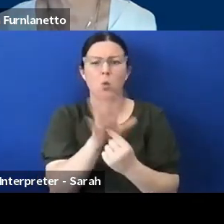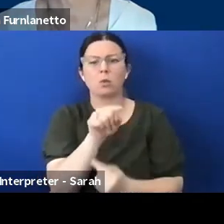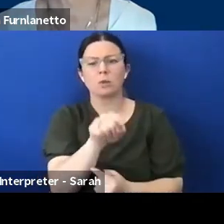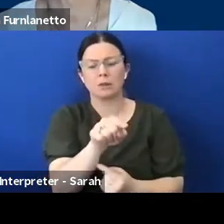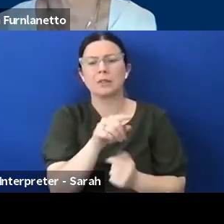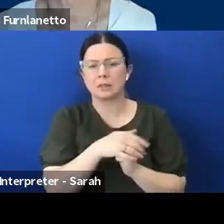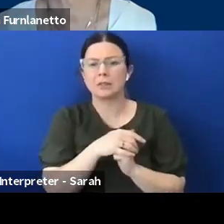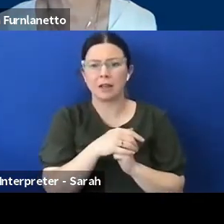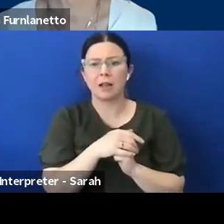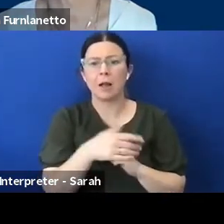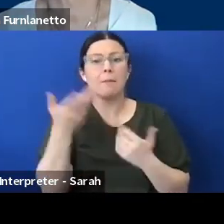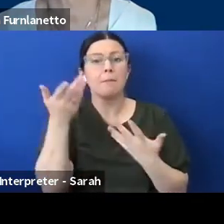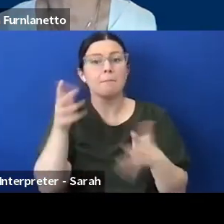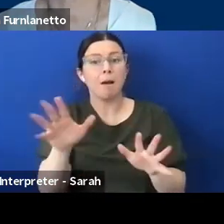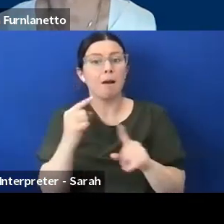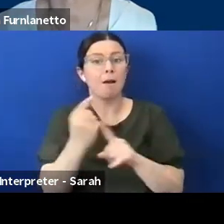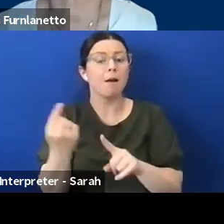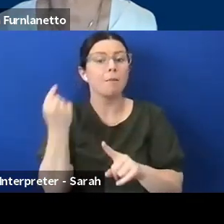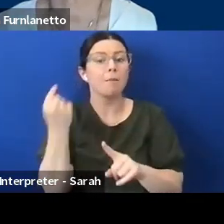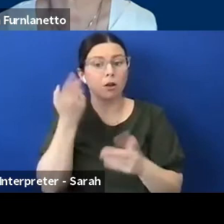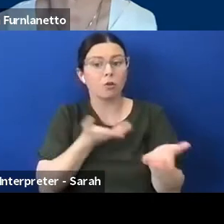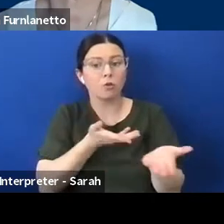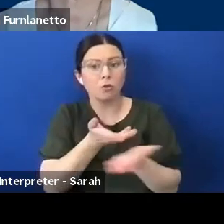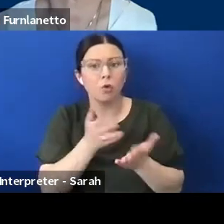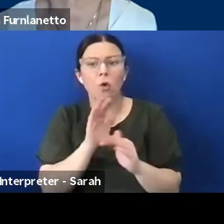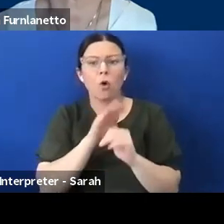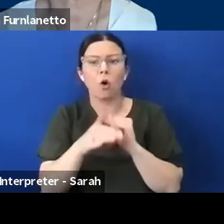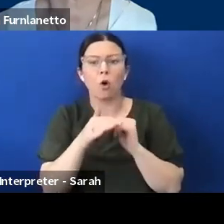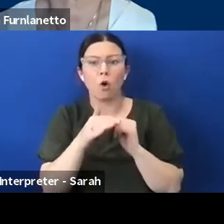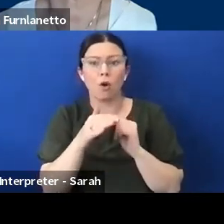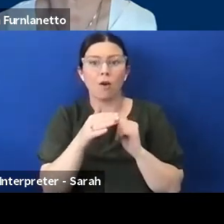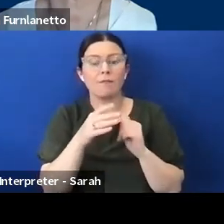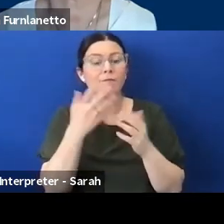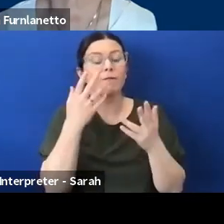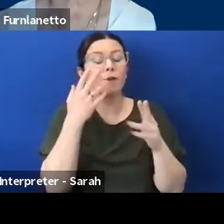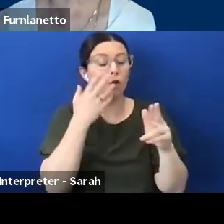consultation in the past on a national and a state scale, particularly with the deaf and hard of